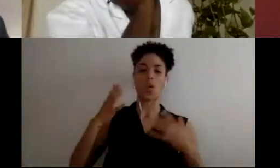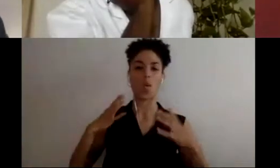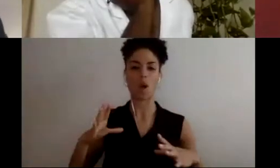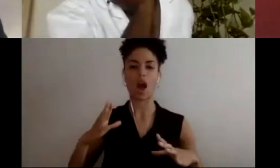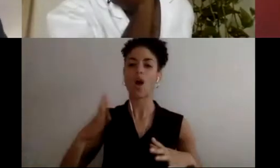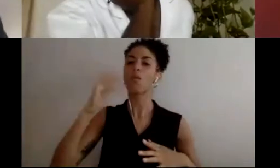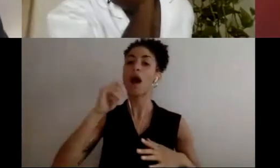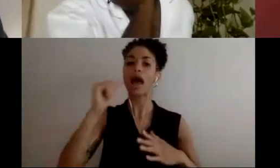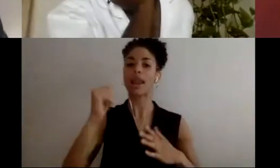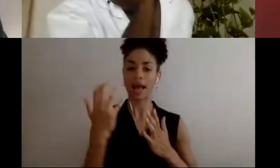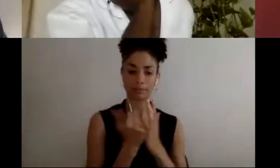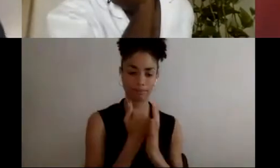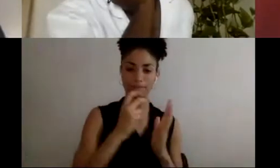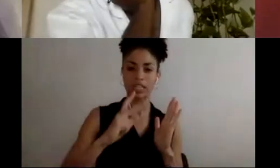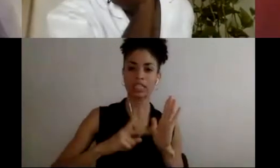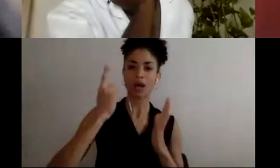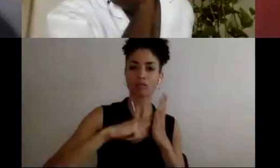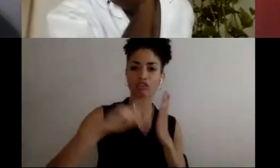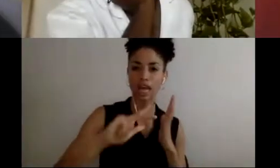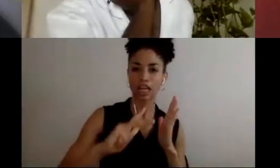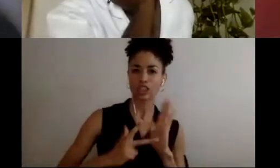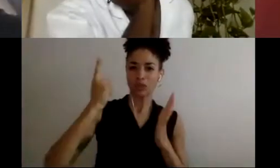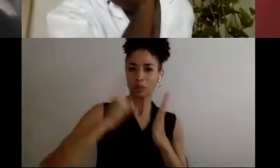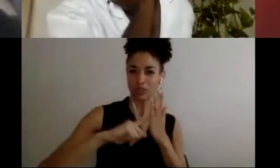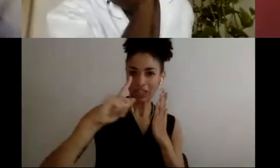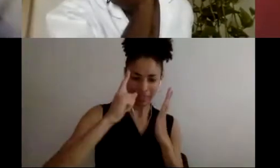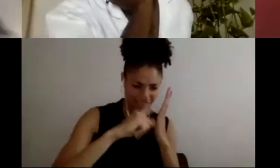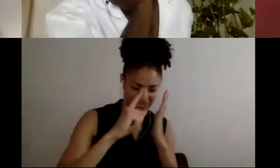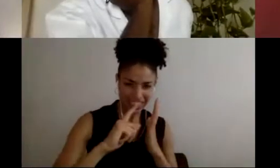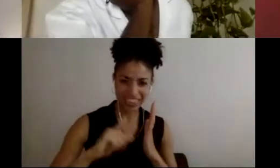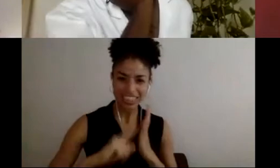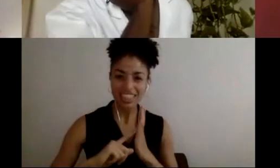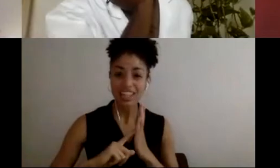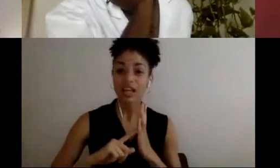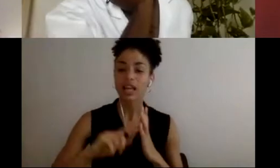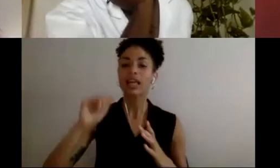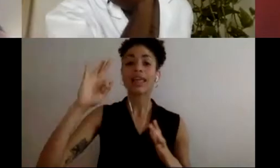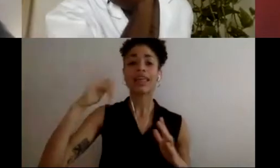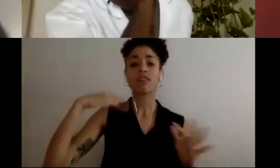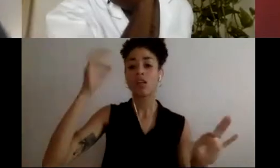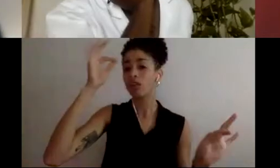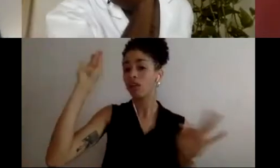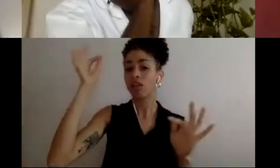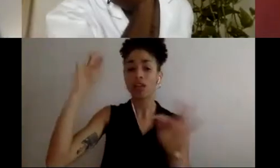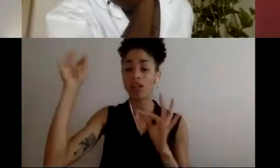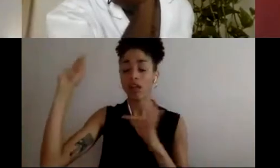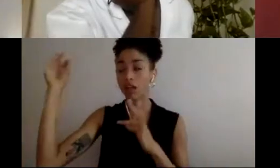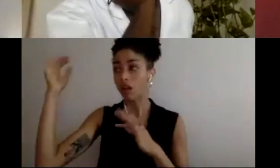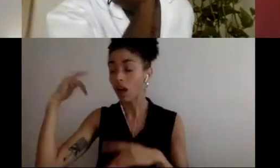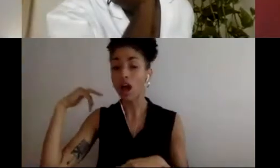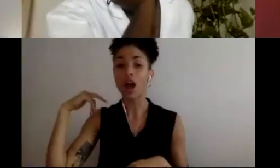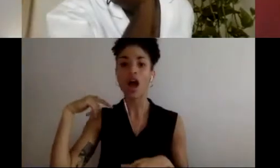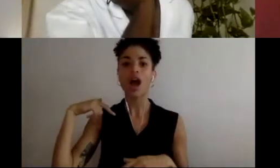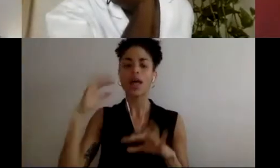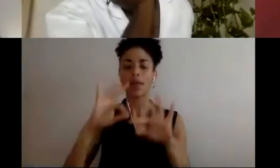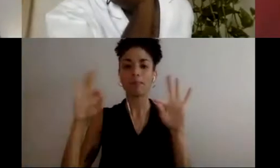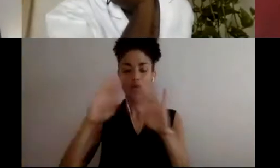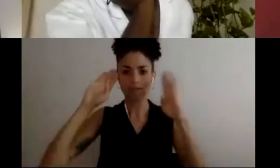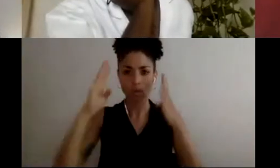When I'm losing focus, I'm going into my own head, I'm just doing it like my practice. Be present. You know, I was